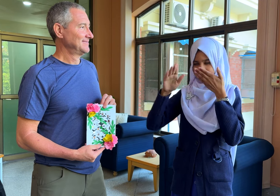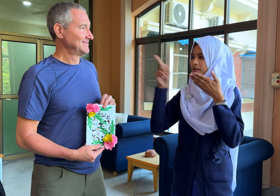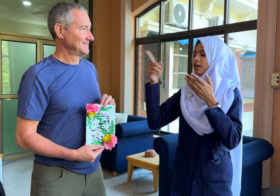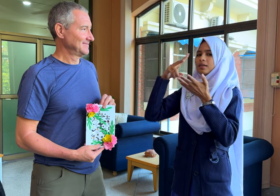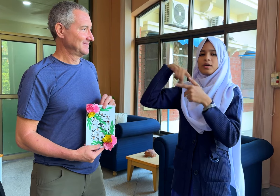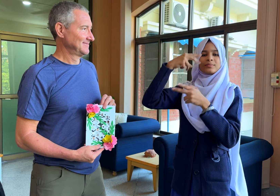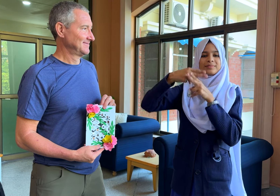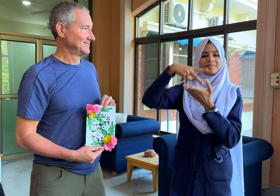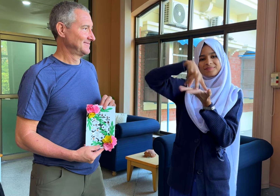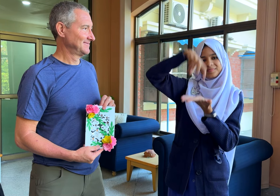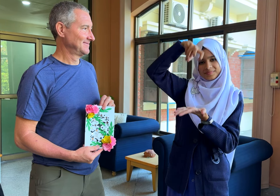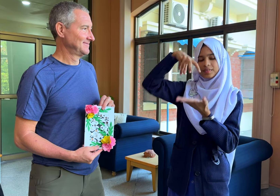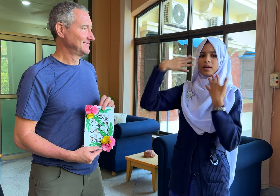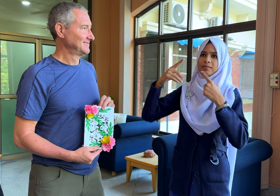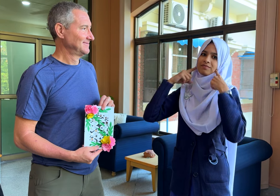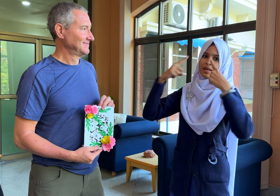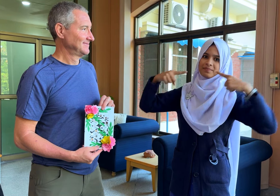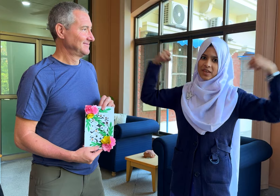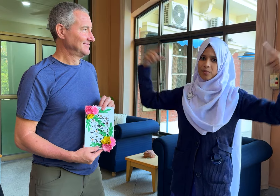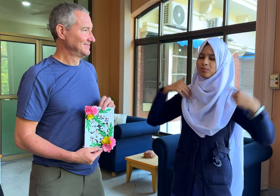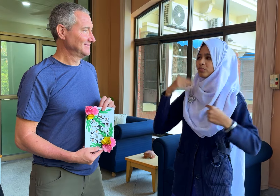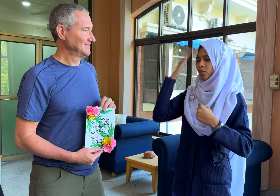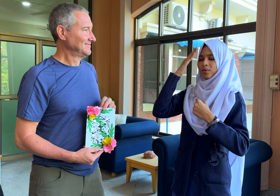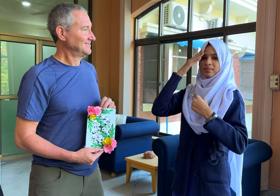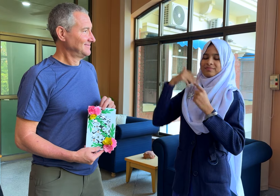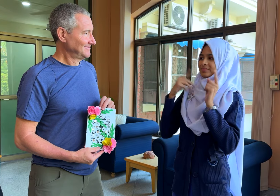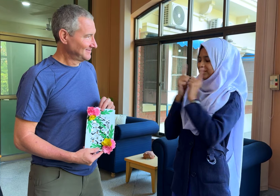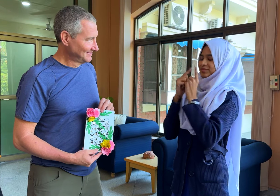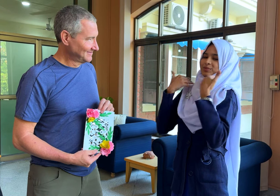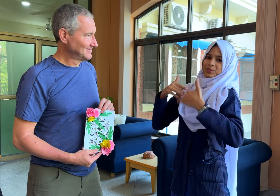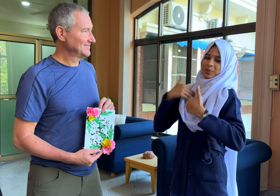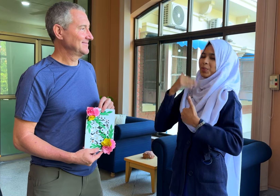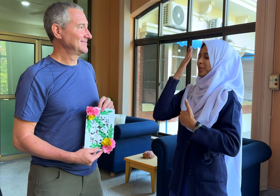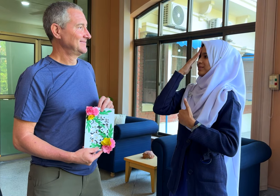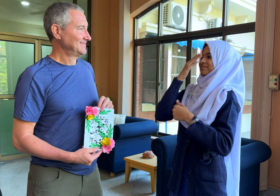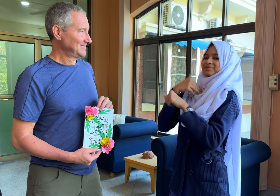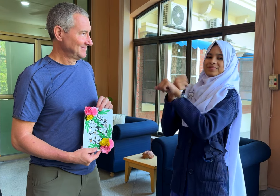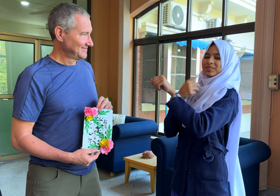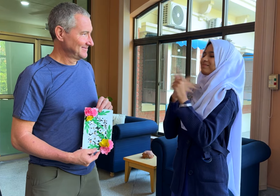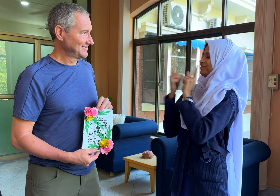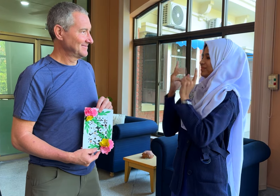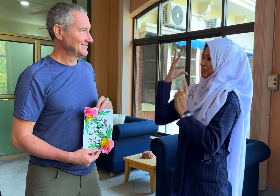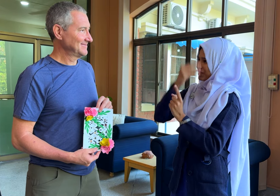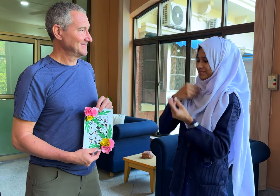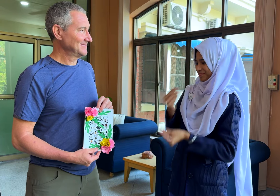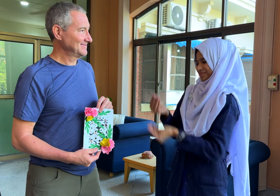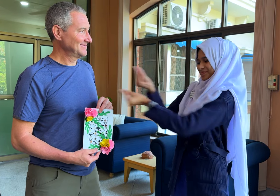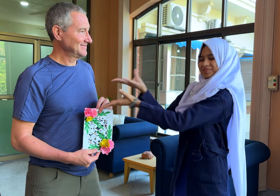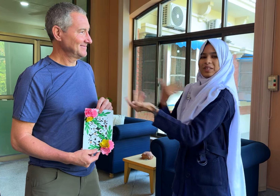Joel is very well-known, so it’s wonderful to meet him. I wanted to make something beautiful to give to him,